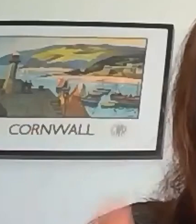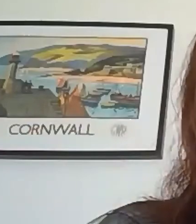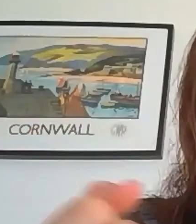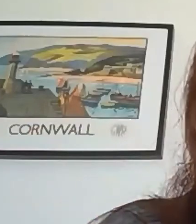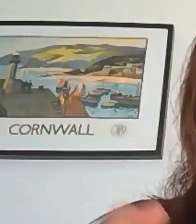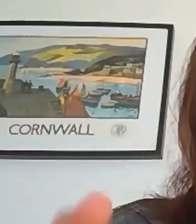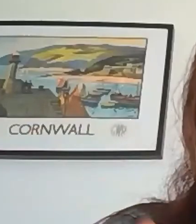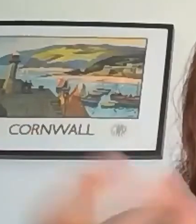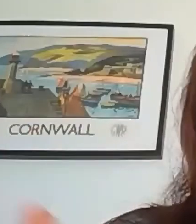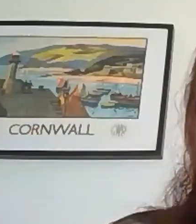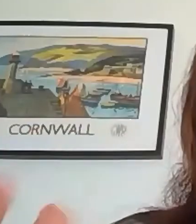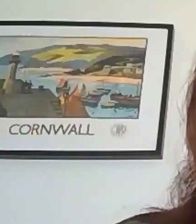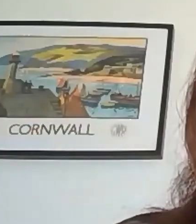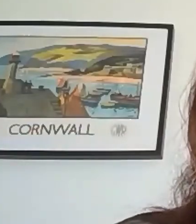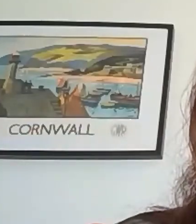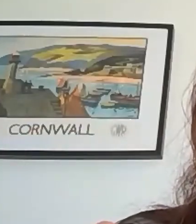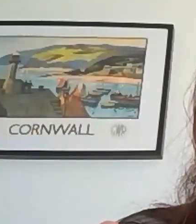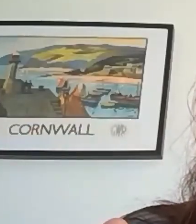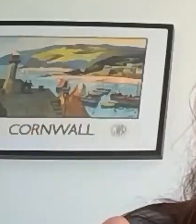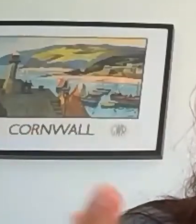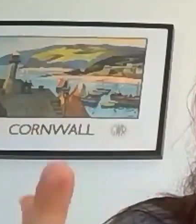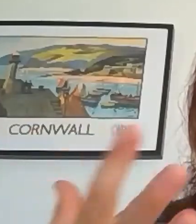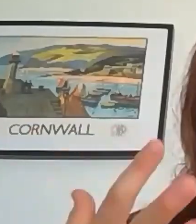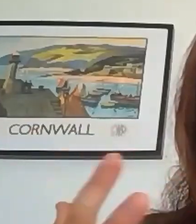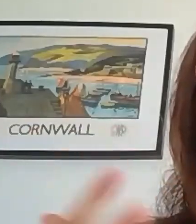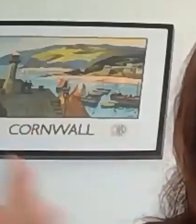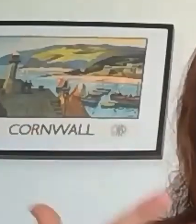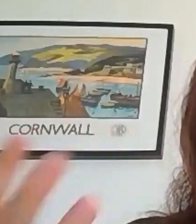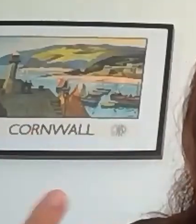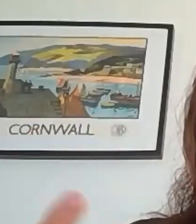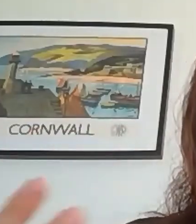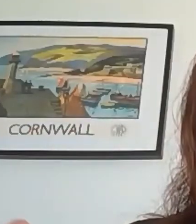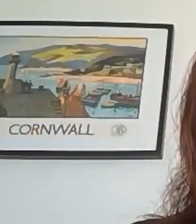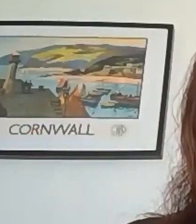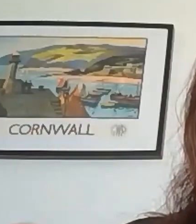or a new way of interacting, if it's-